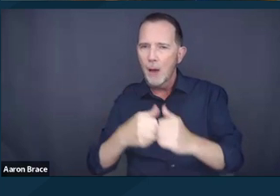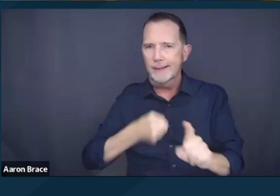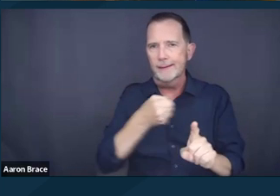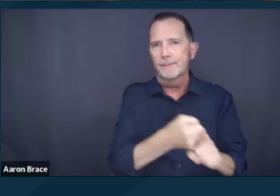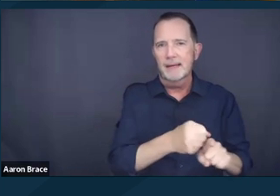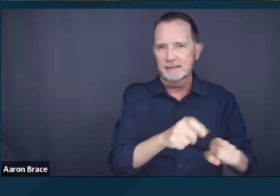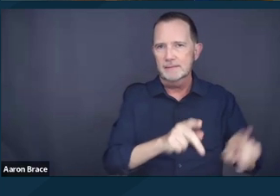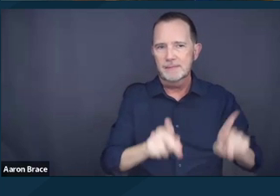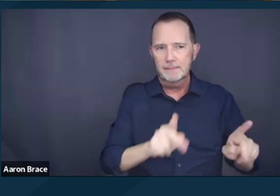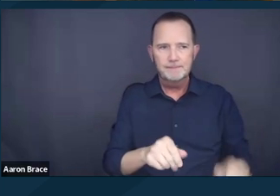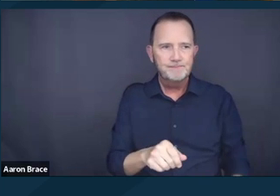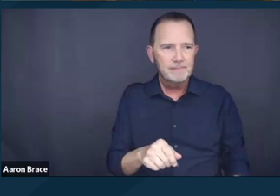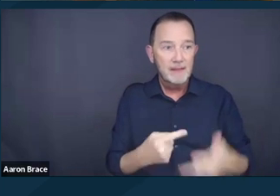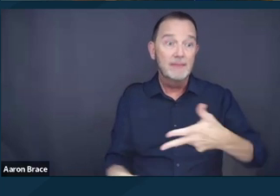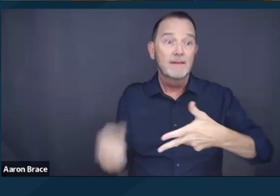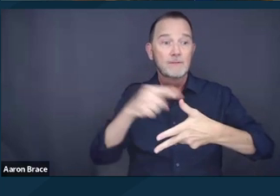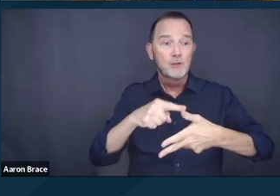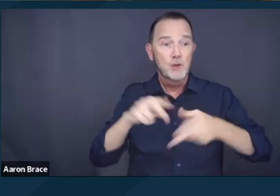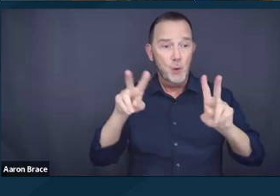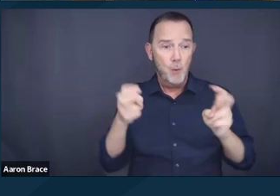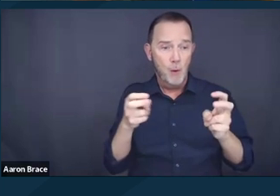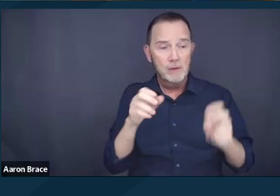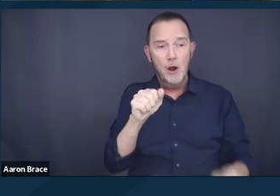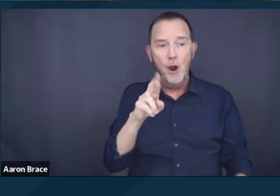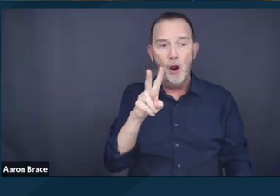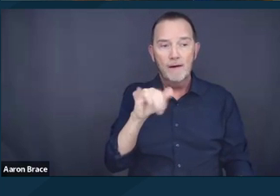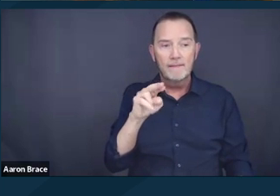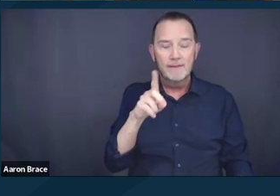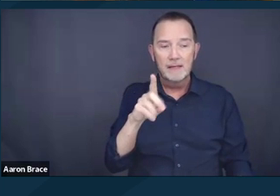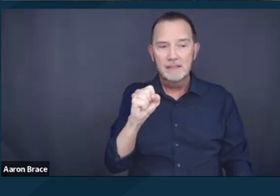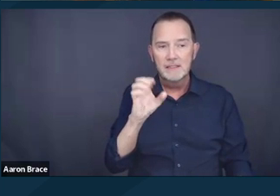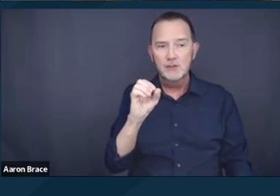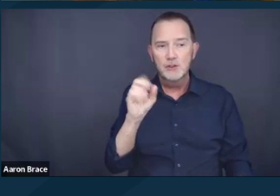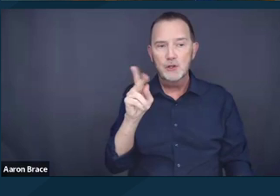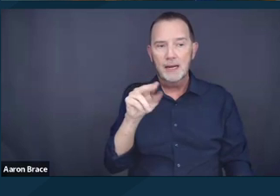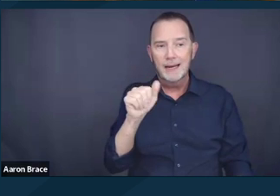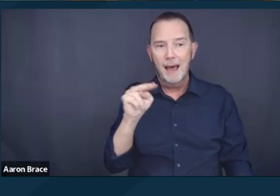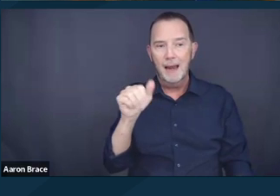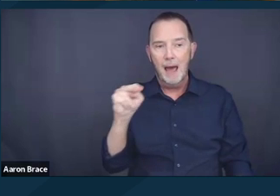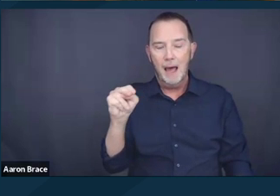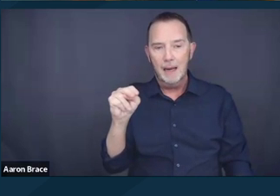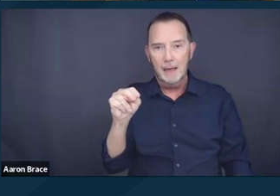So the first quote is from a person advocate with lived experience, Arvind, who says,